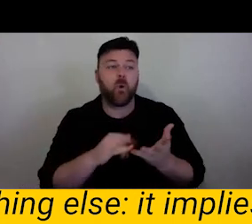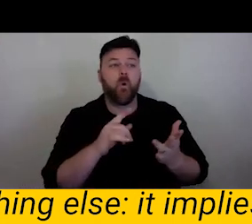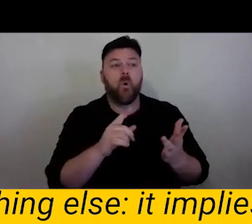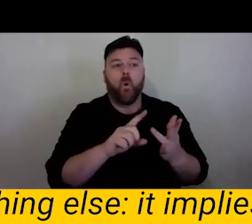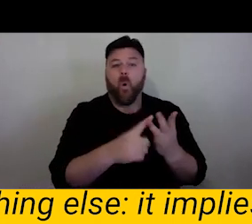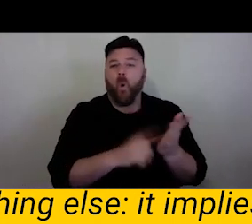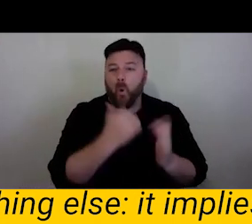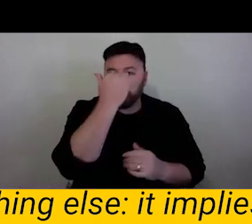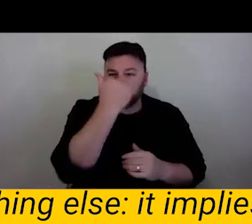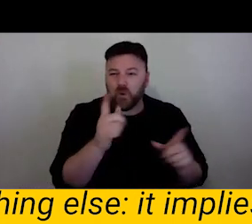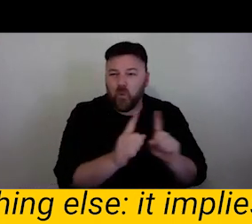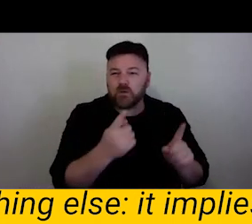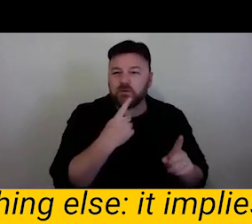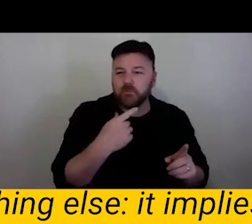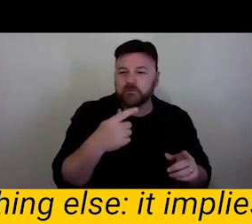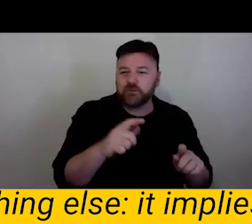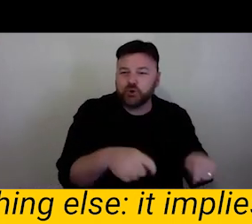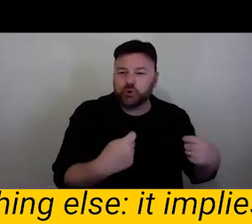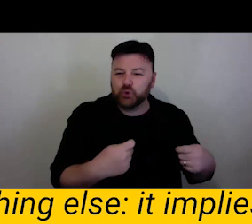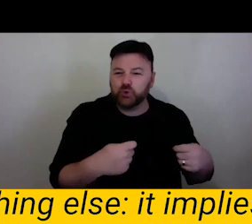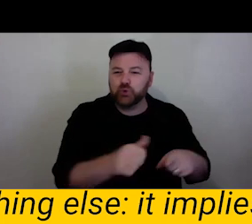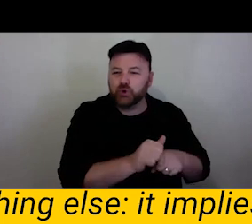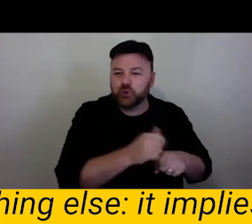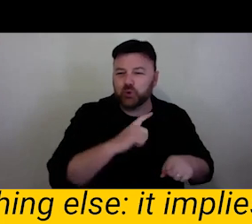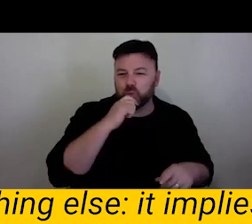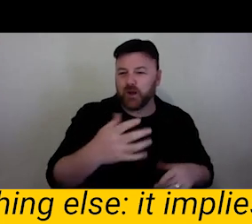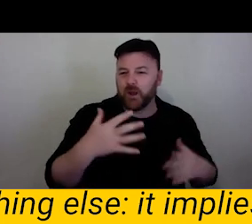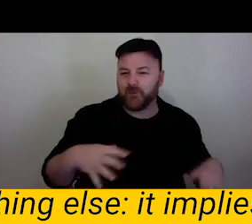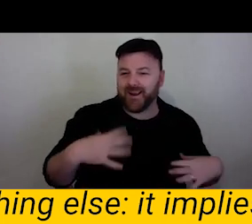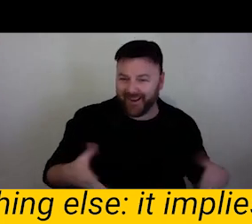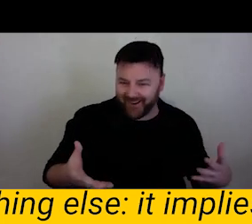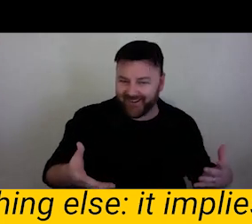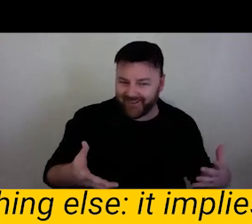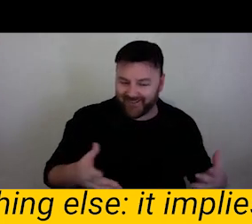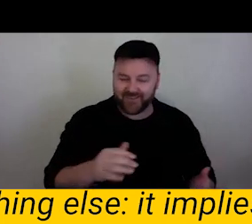So we only came into this position just over a year ago.